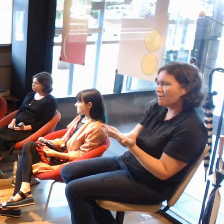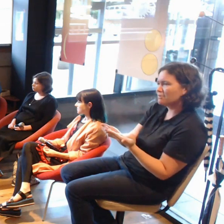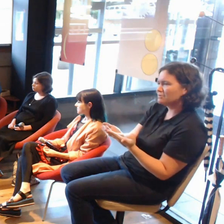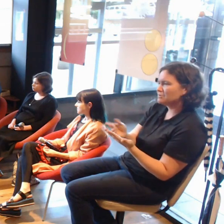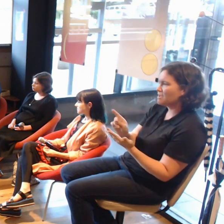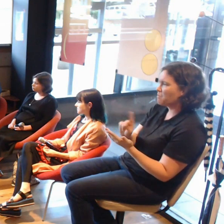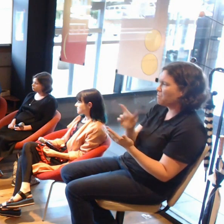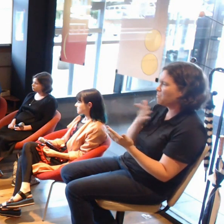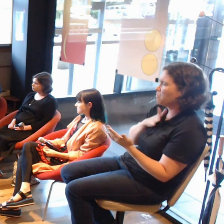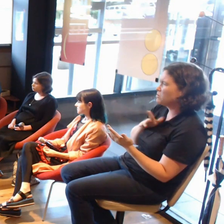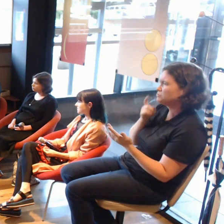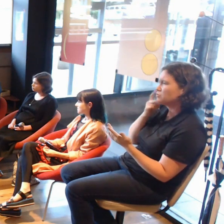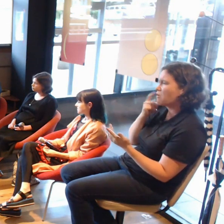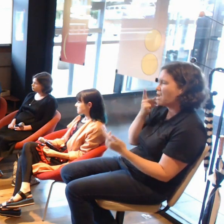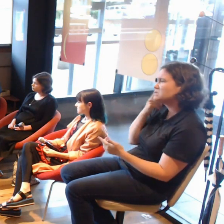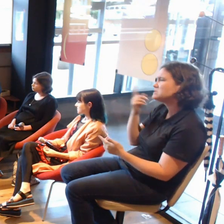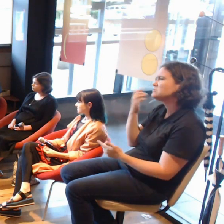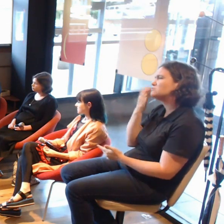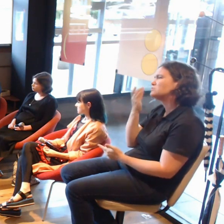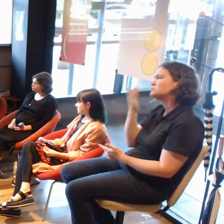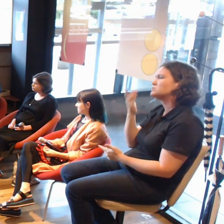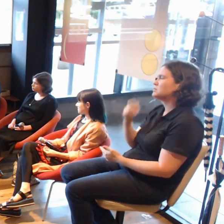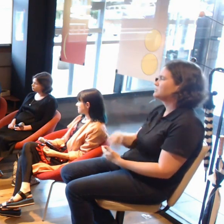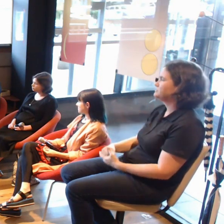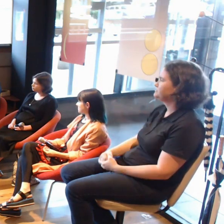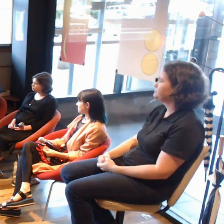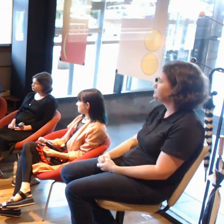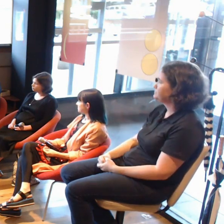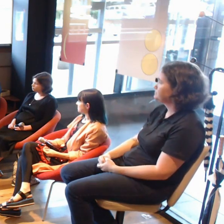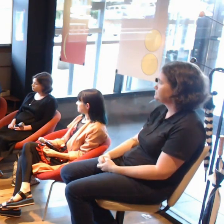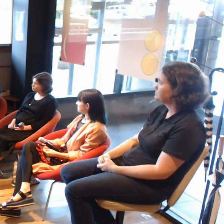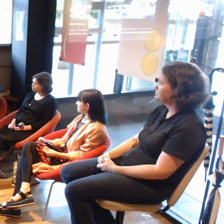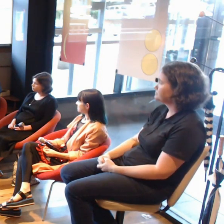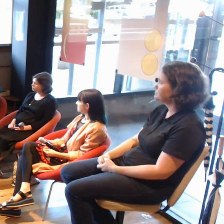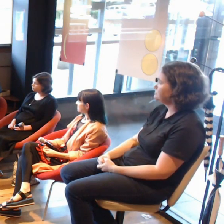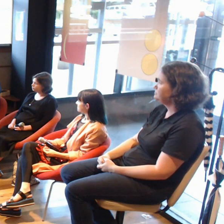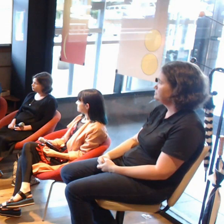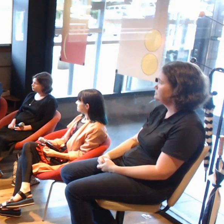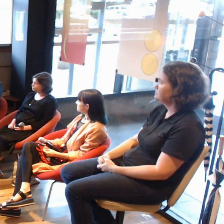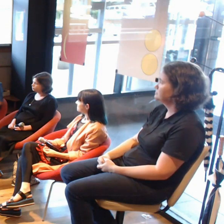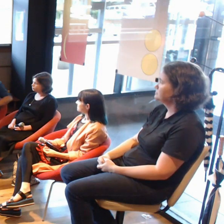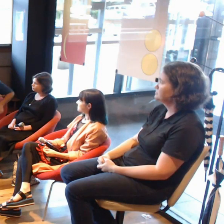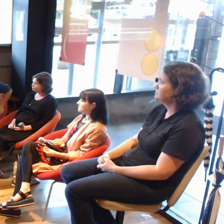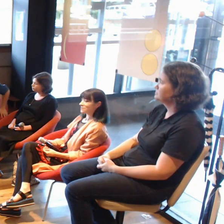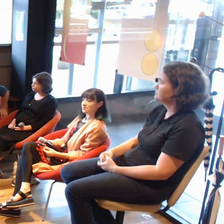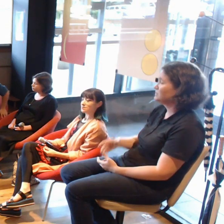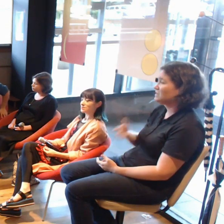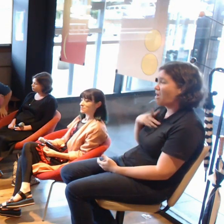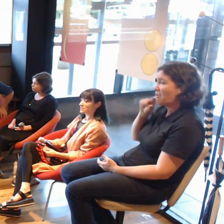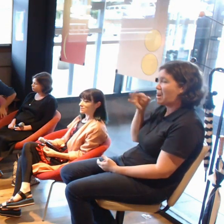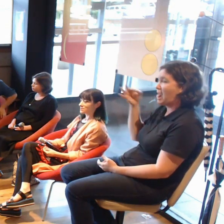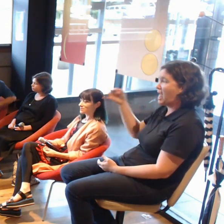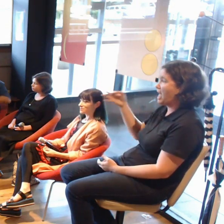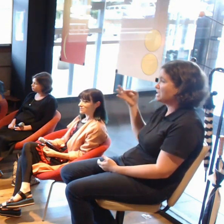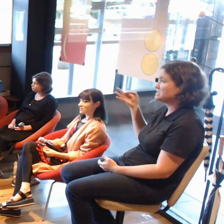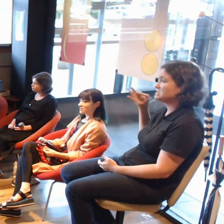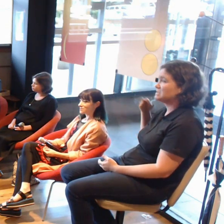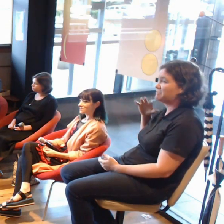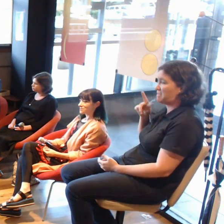So I think we'll get them to each introduce themselves just quickly by their name when they first talk.